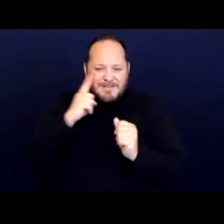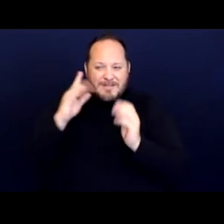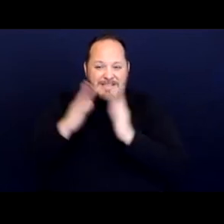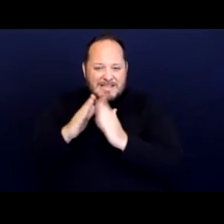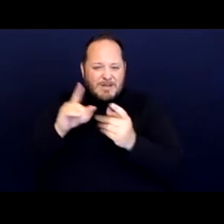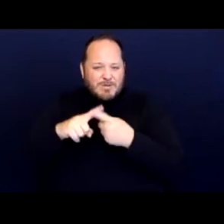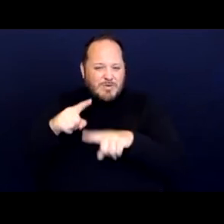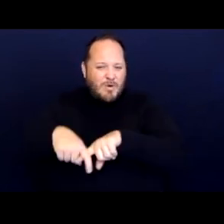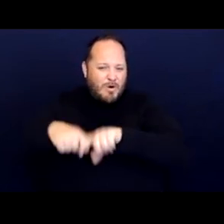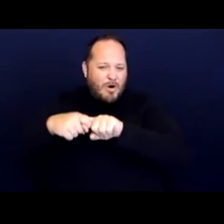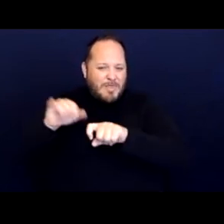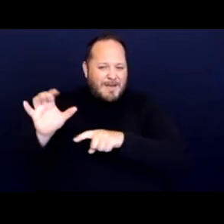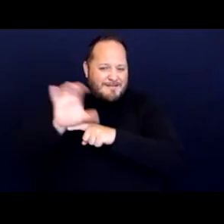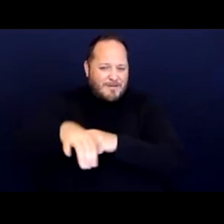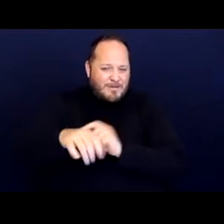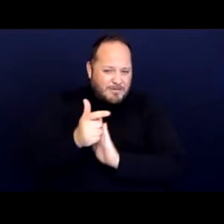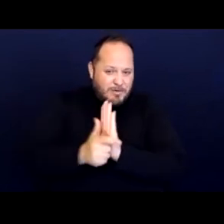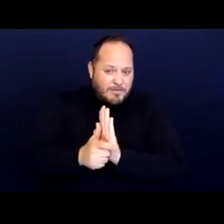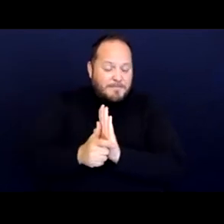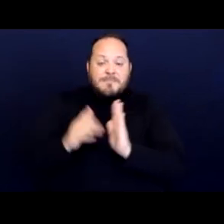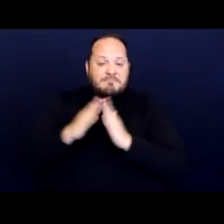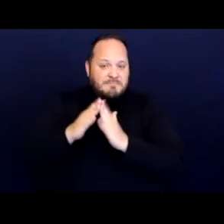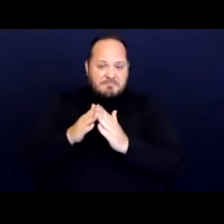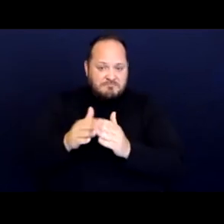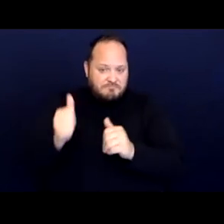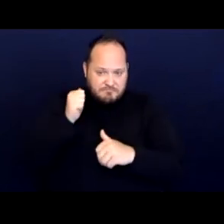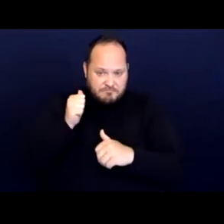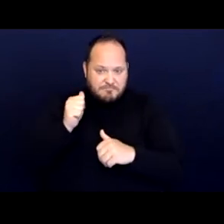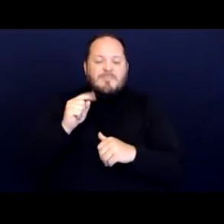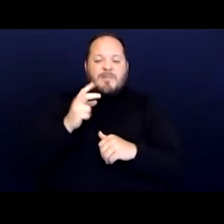The city refused and then shortly thereafter the complaint was filed.